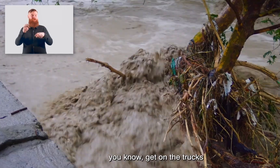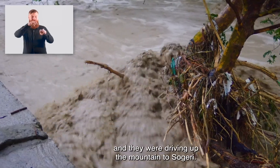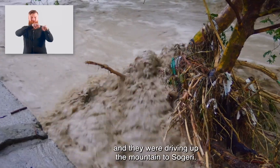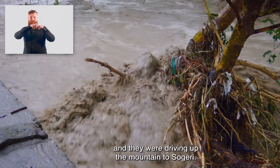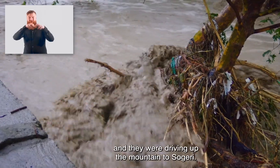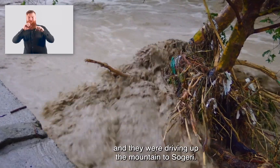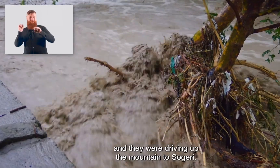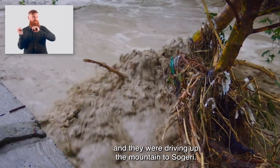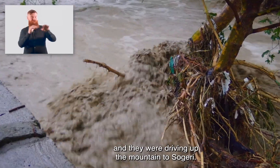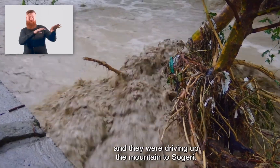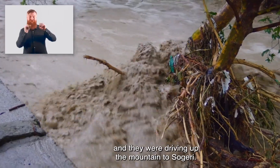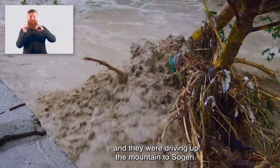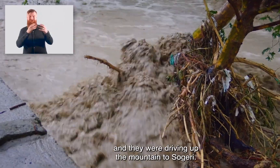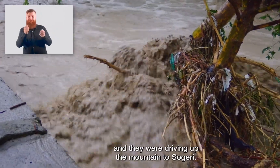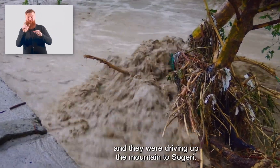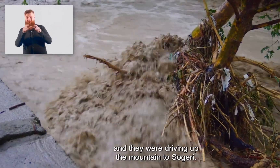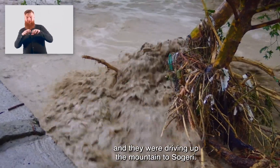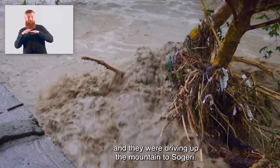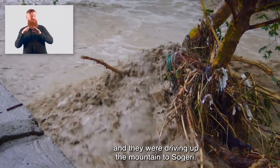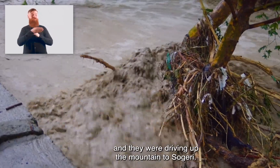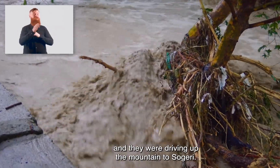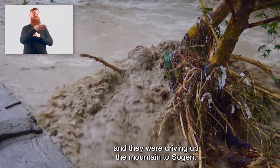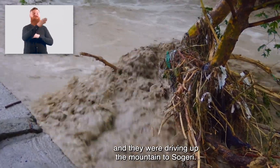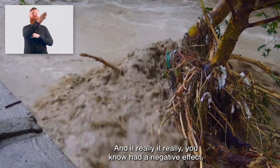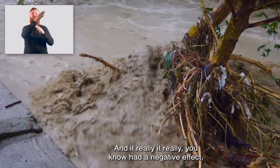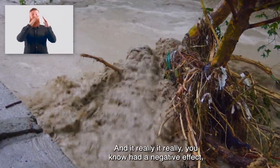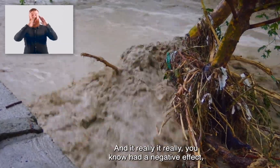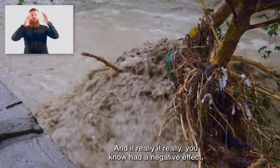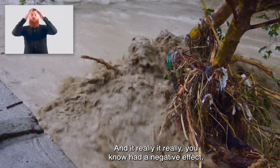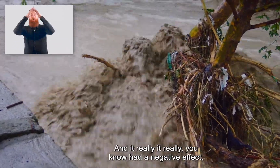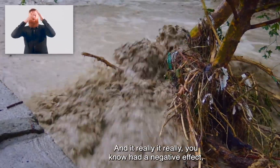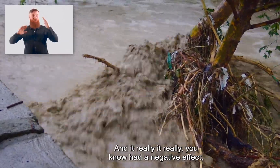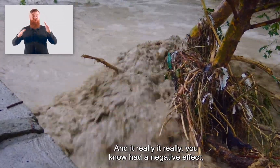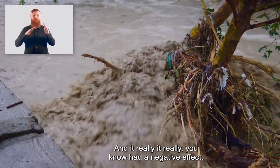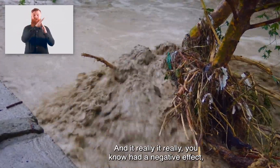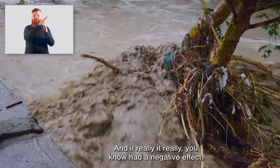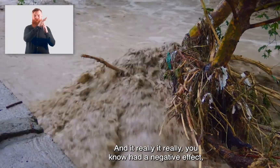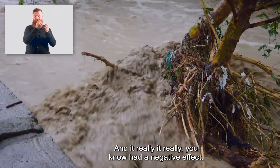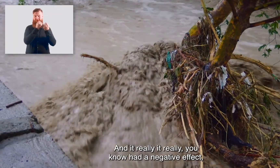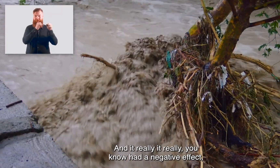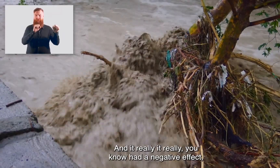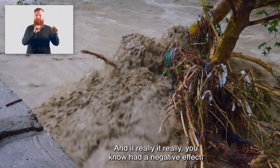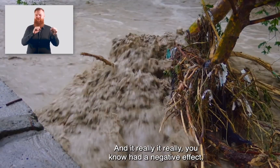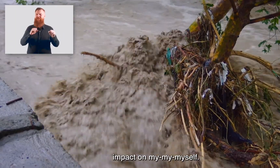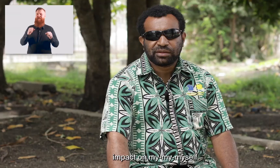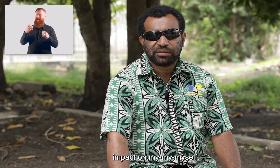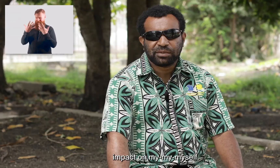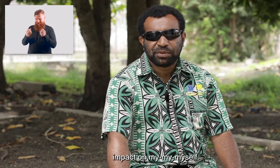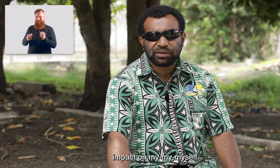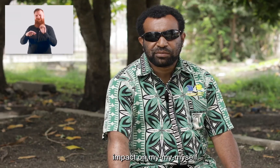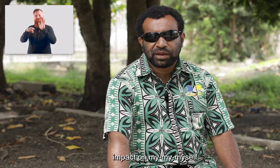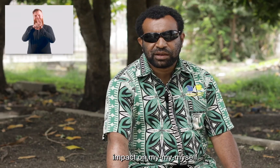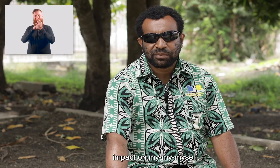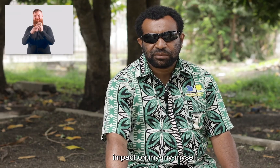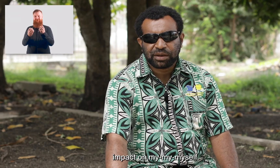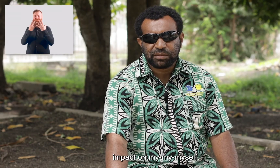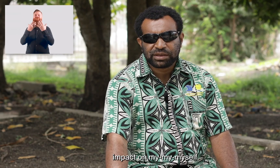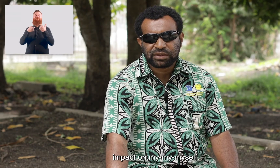and they were driving up the mountain to Sogeri. And it really it really, you know had a negative effect, impact on my-my-myself.